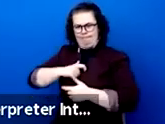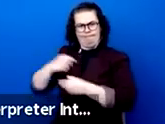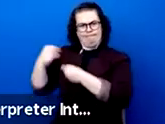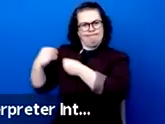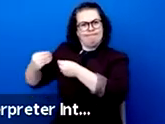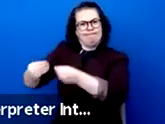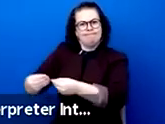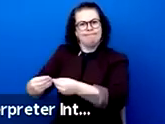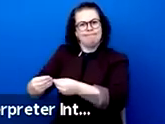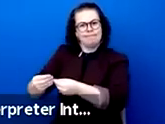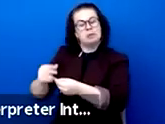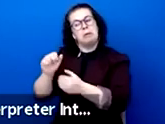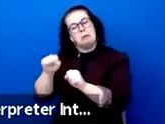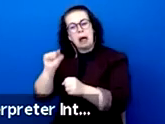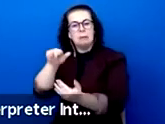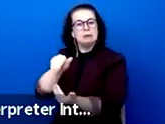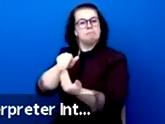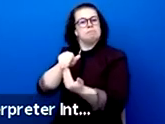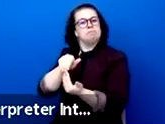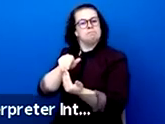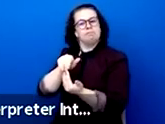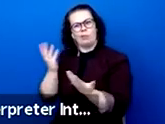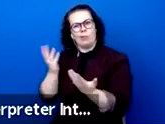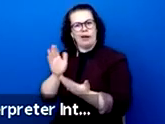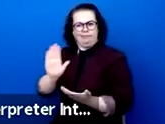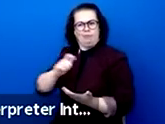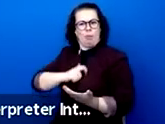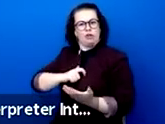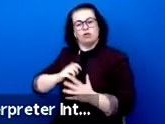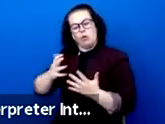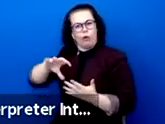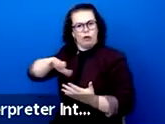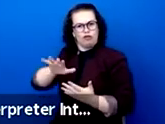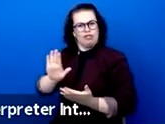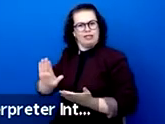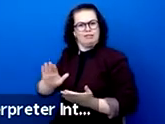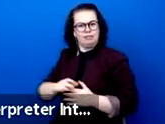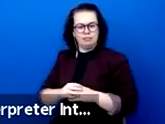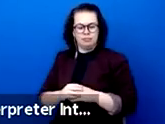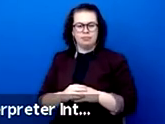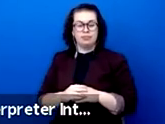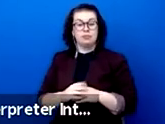Against the current phenomenon of all era of speed and dematerialisation,